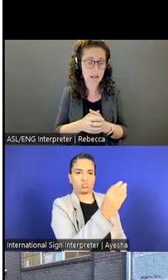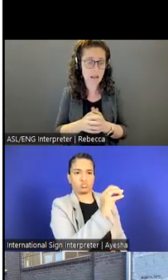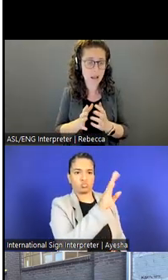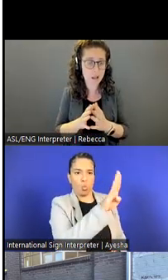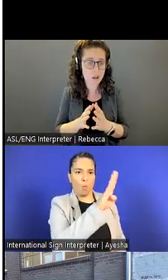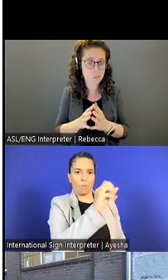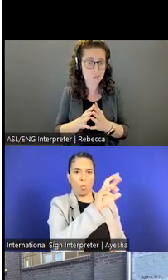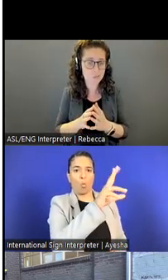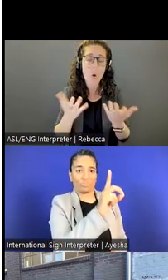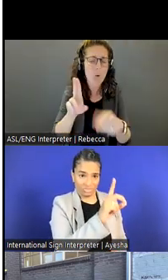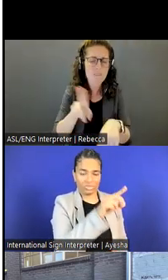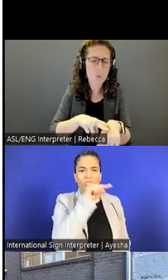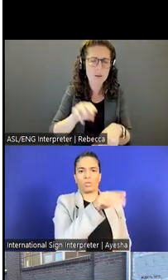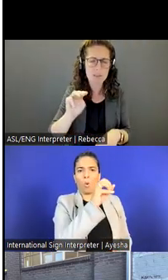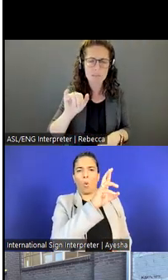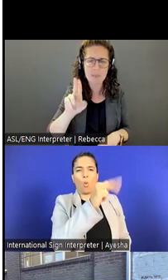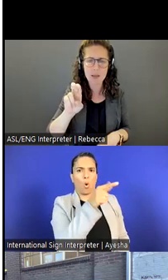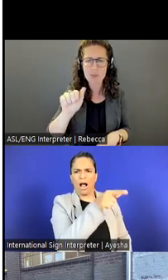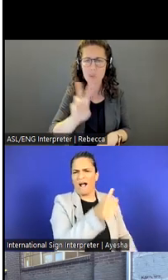And the MIUSA website.